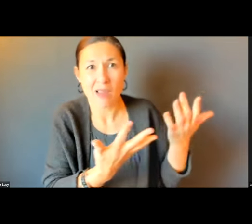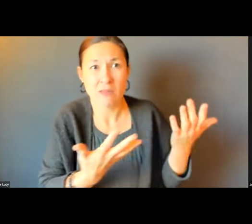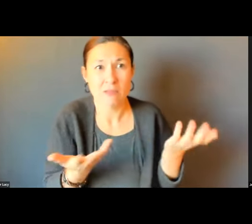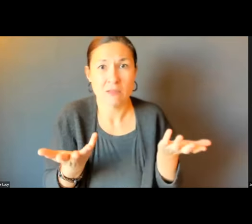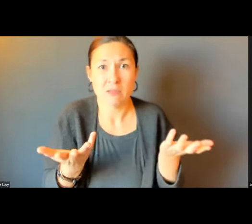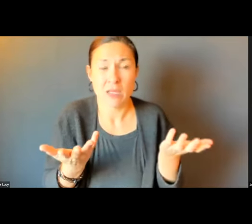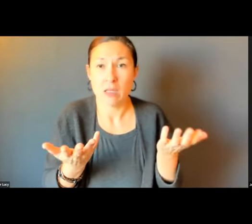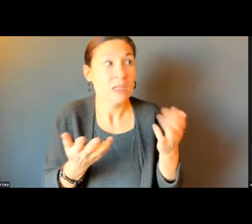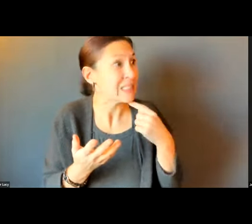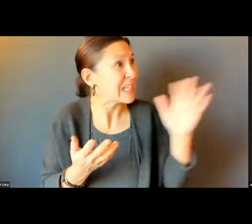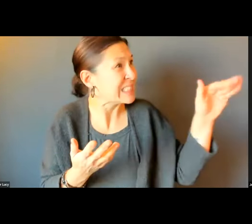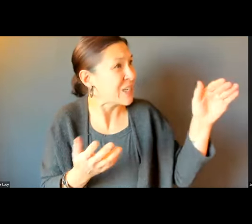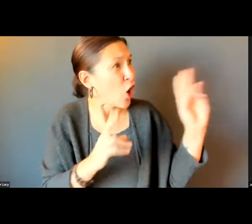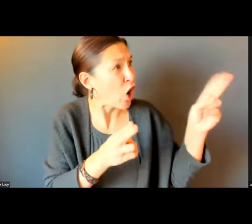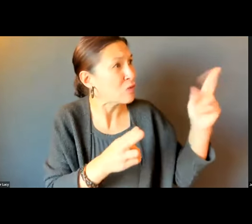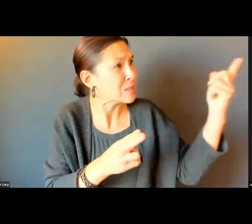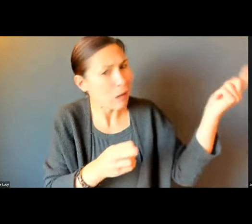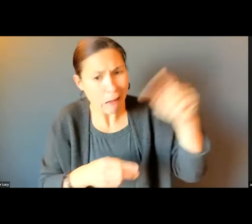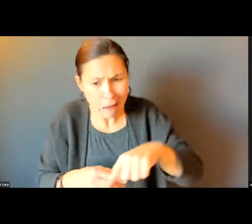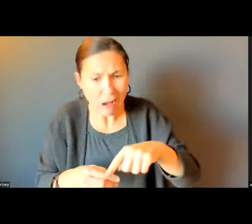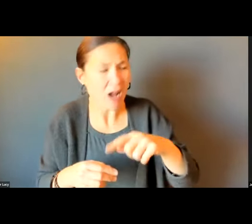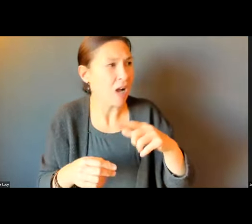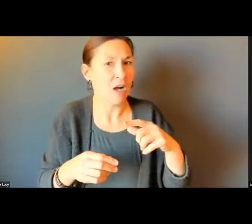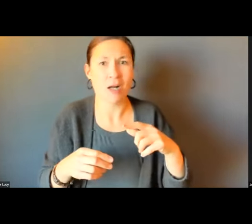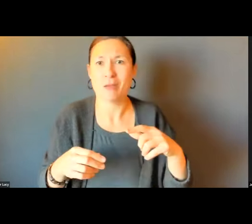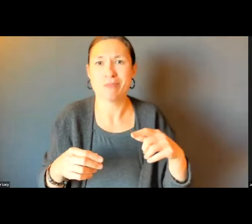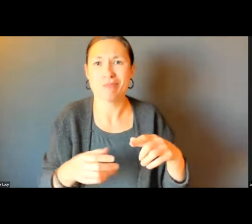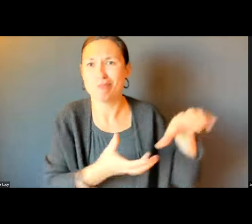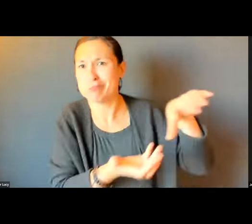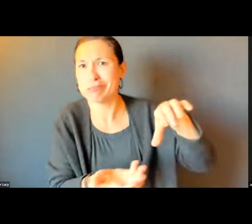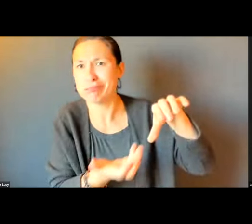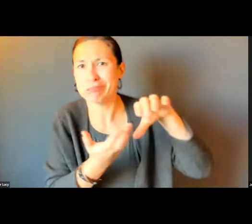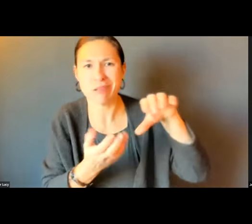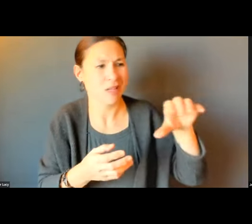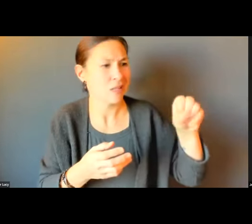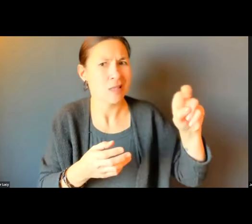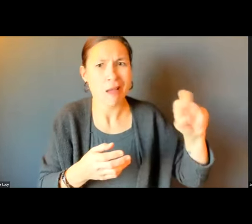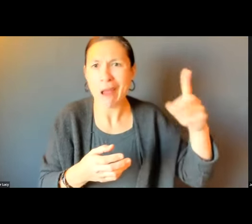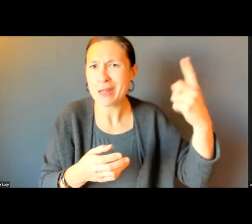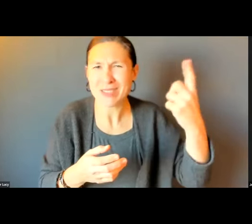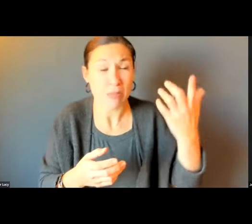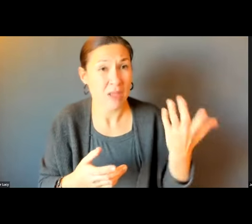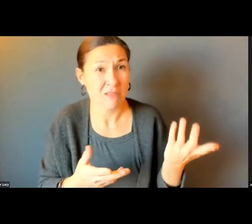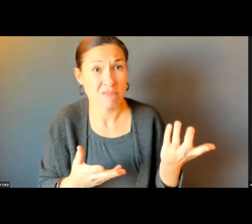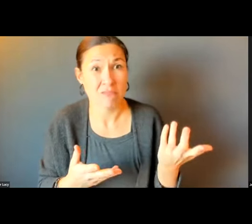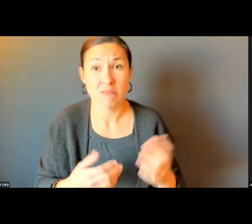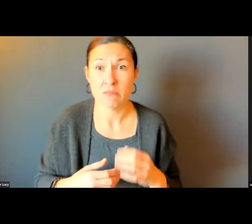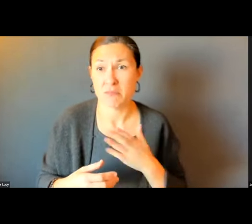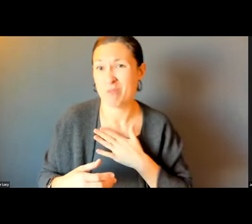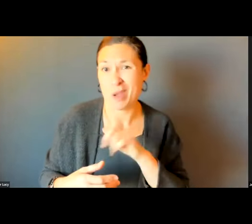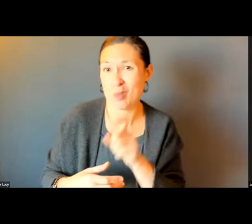NEEDS TO GET THERE IMMEDIATELY. IMMEDIATELY TO CLEAR THAT OR THROW ROCK SALT DOWN OR SOMETHING OF THAT NATURE.